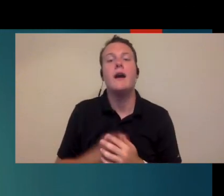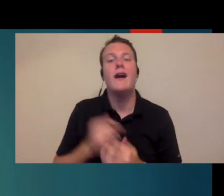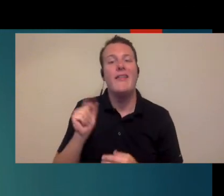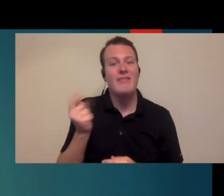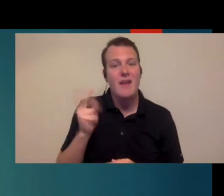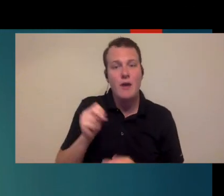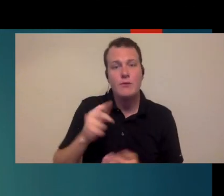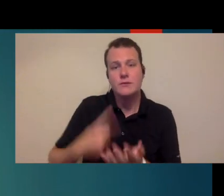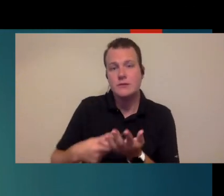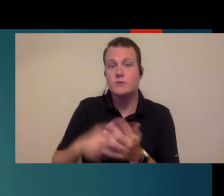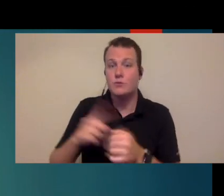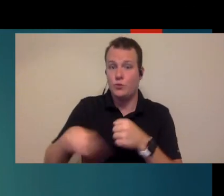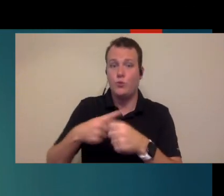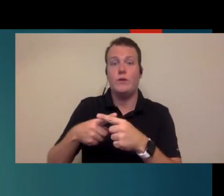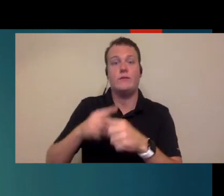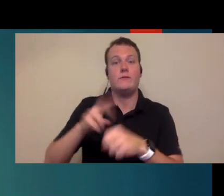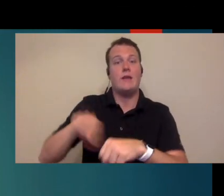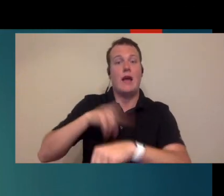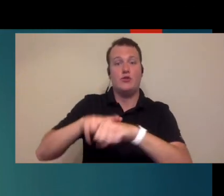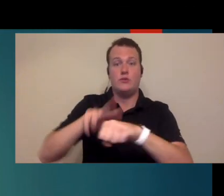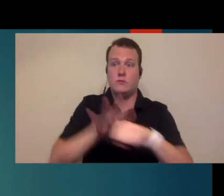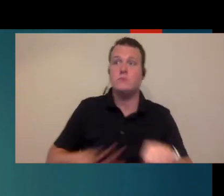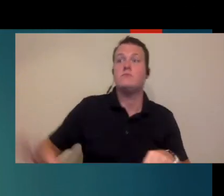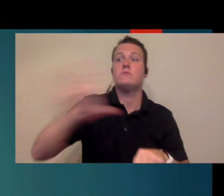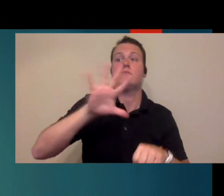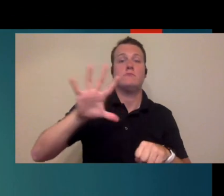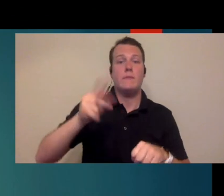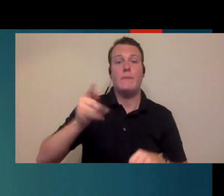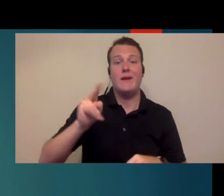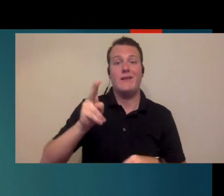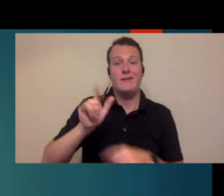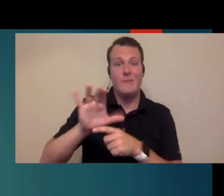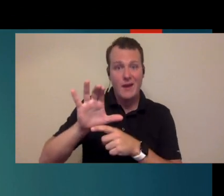what happens when there's a national pandemic that drastically changes